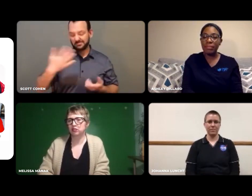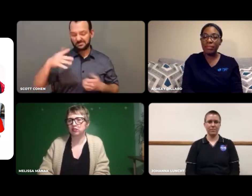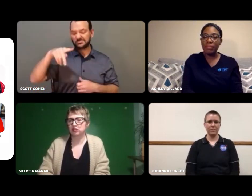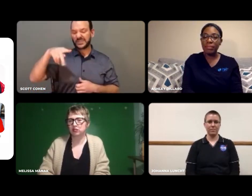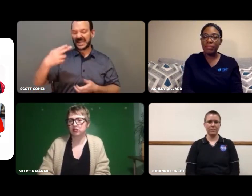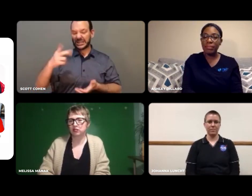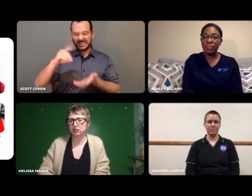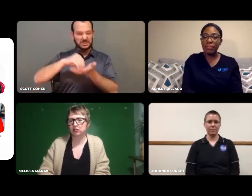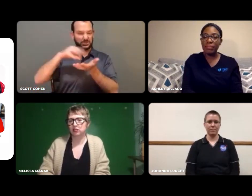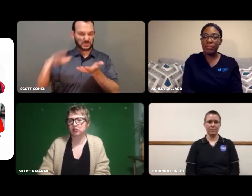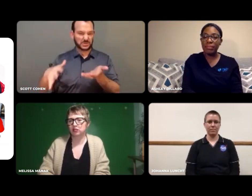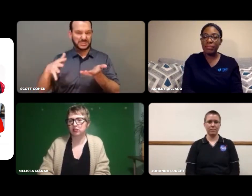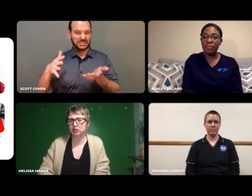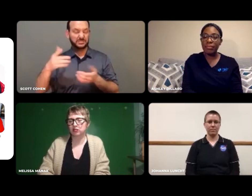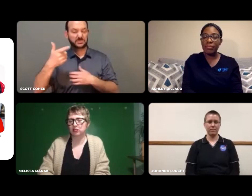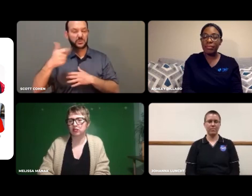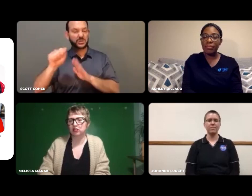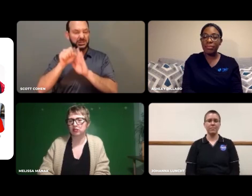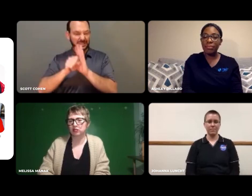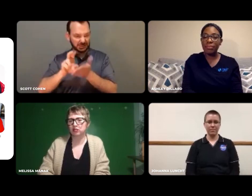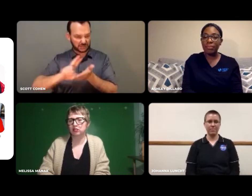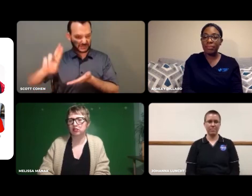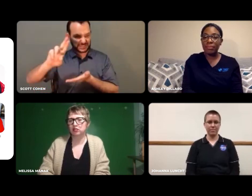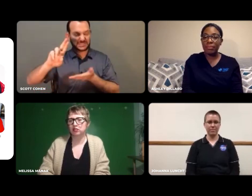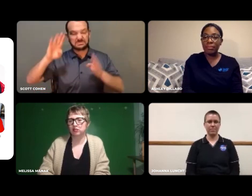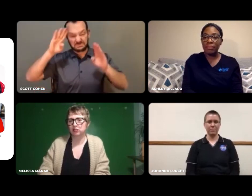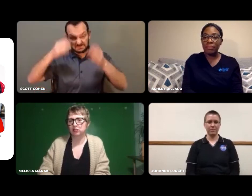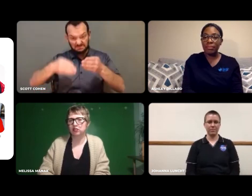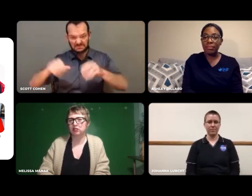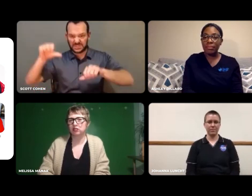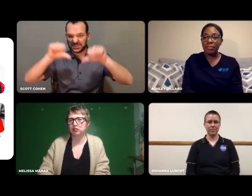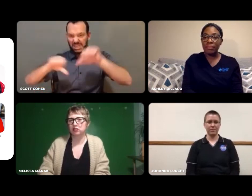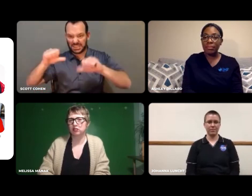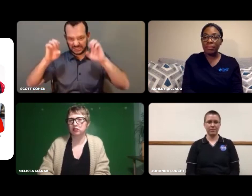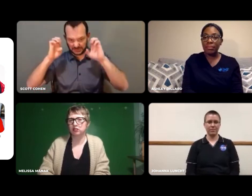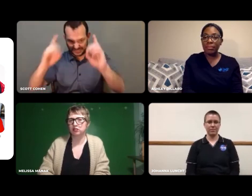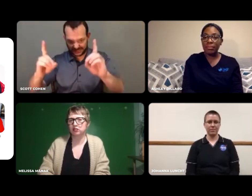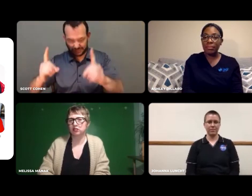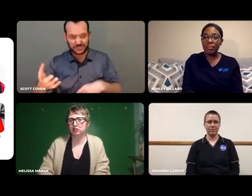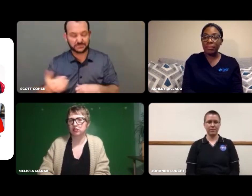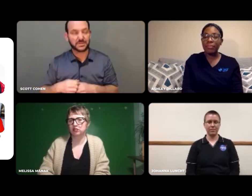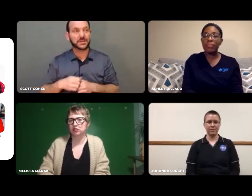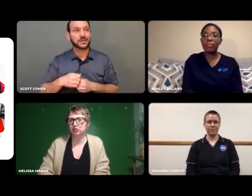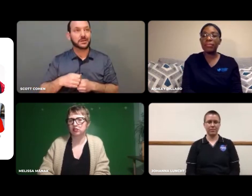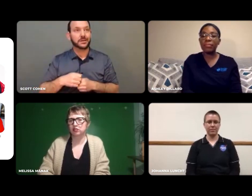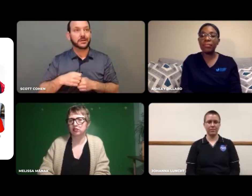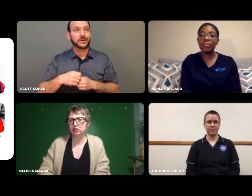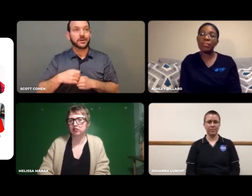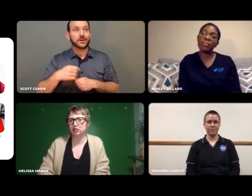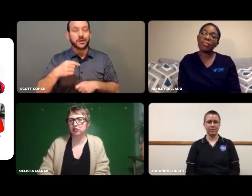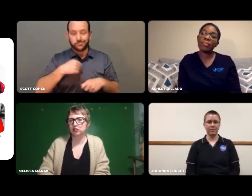I'm a doctoral student at Georgia State University focusing on science education.